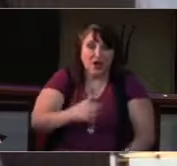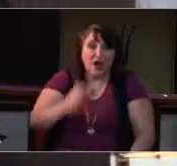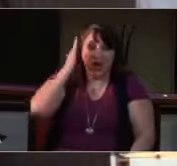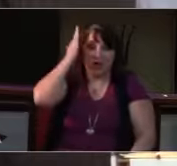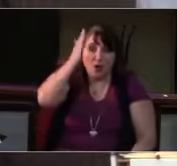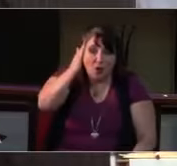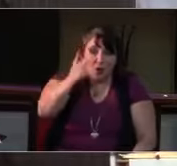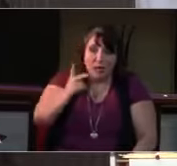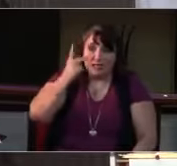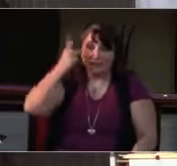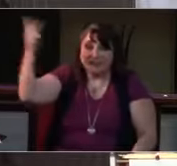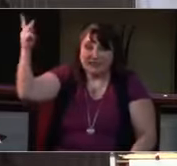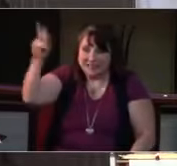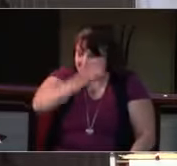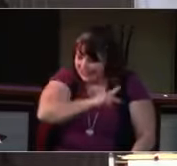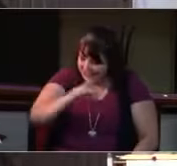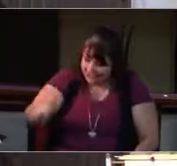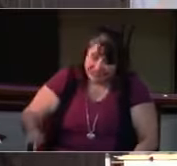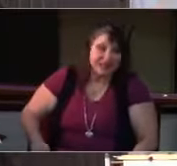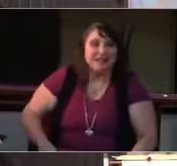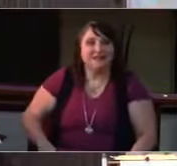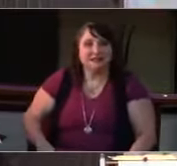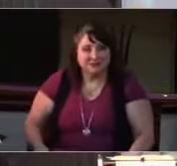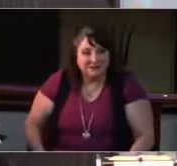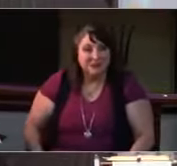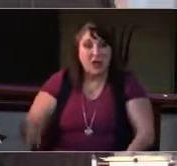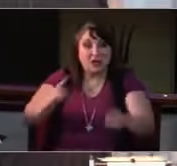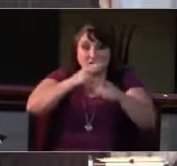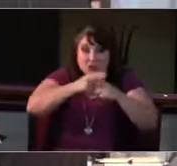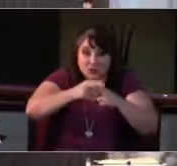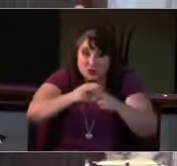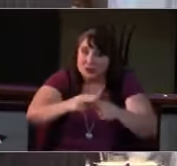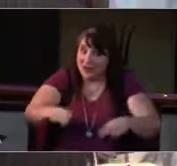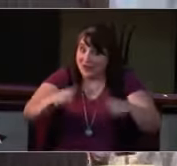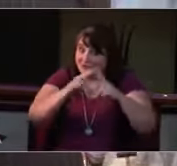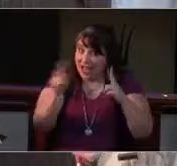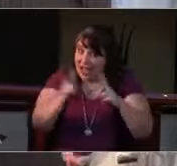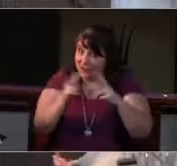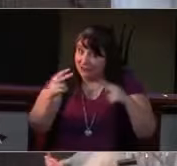Um... be with you. We're with you God is with you.